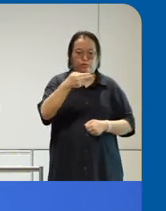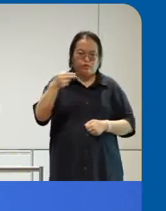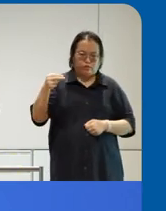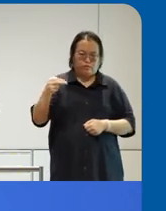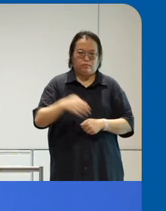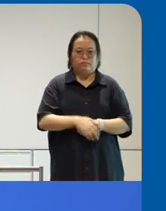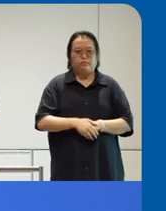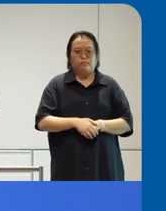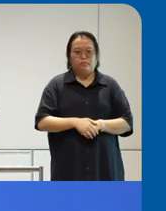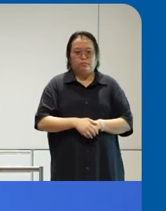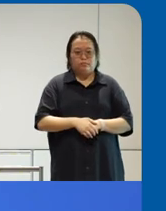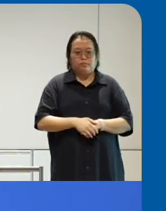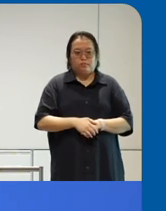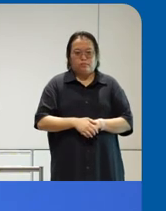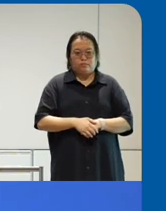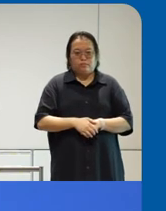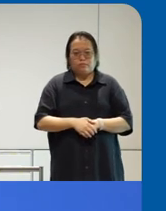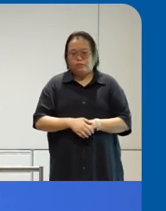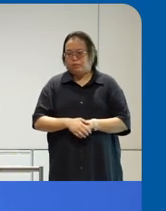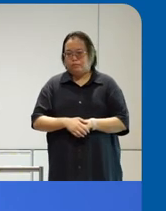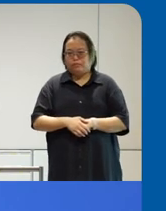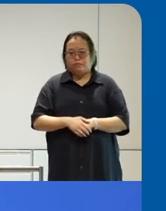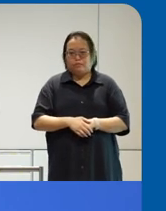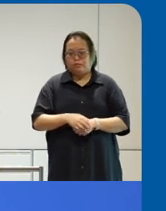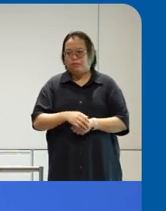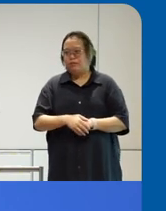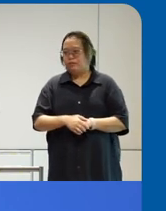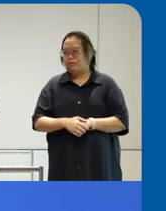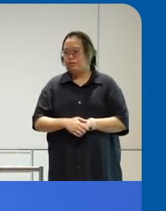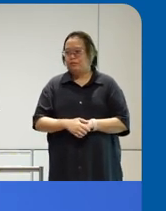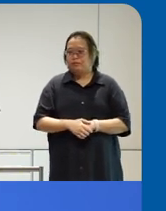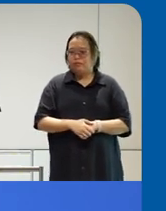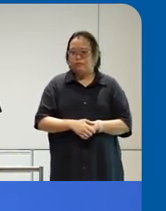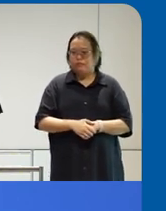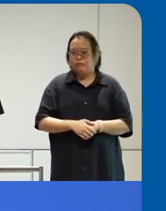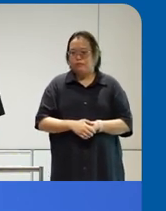will having like City to City empathy life up so to share the awareness and I'm also one of